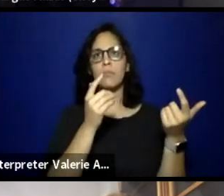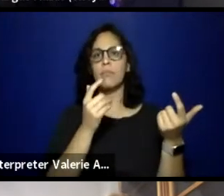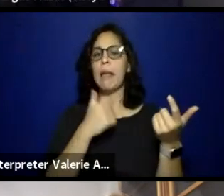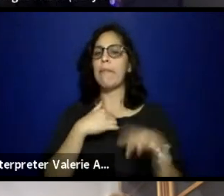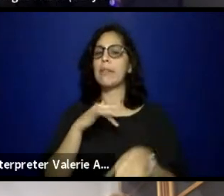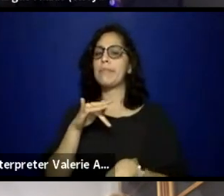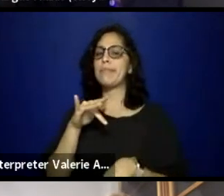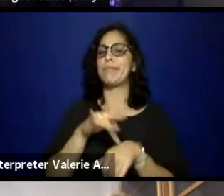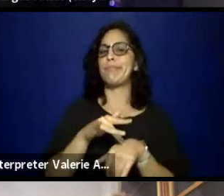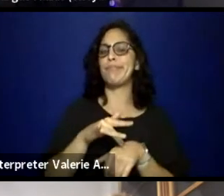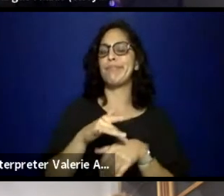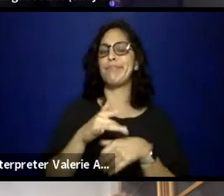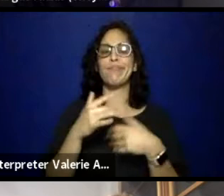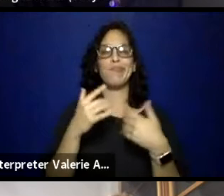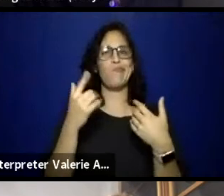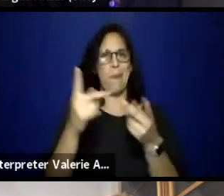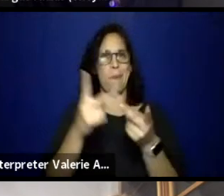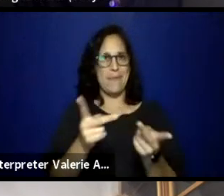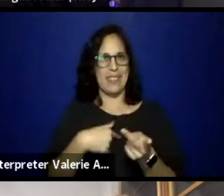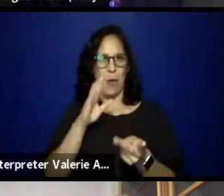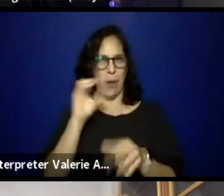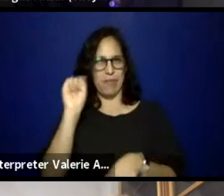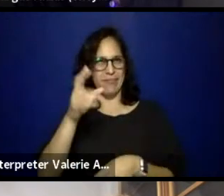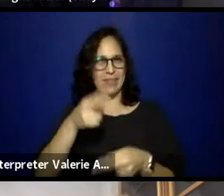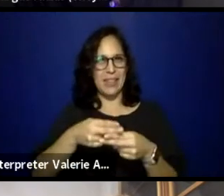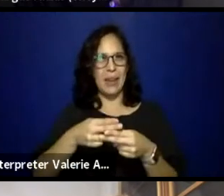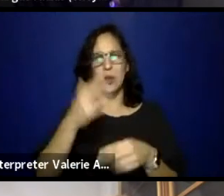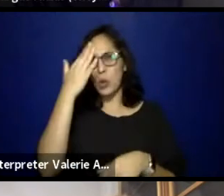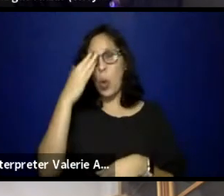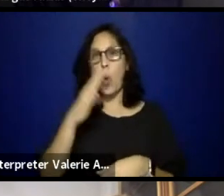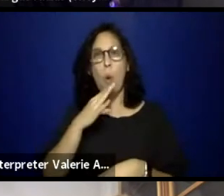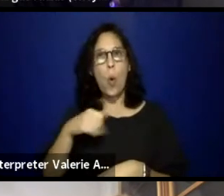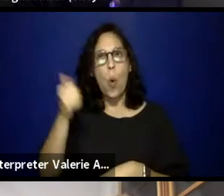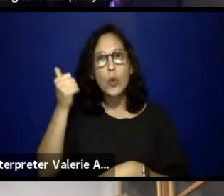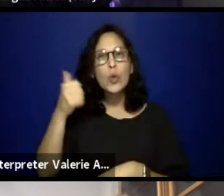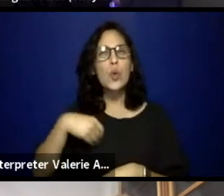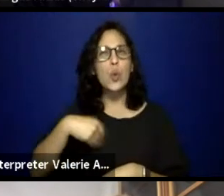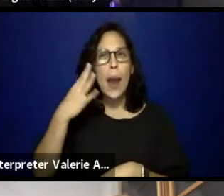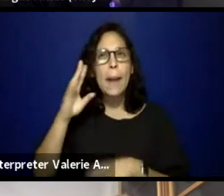we're on HowlRound, I'm gonna do it, the older white folks who patronize the theater